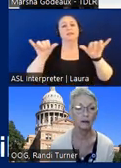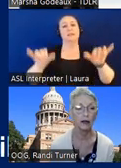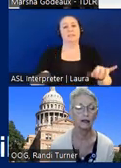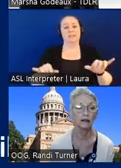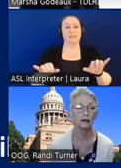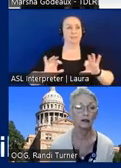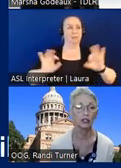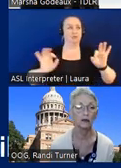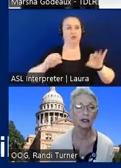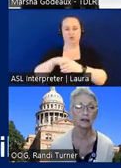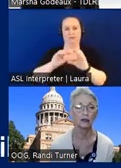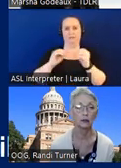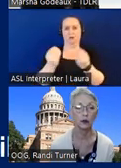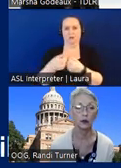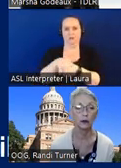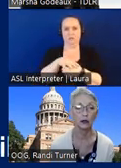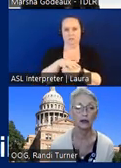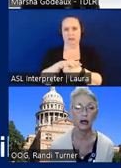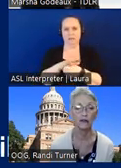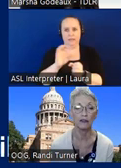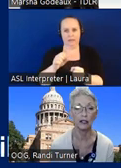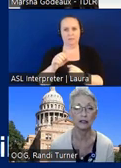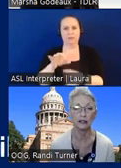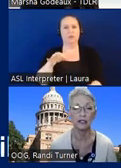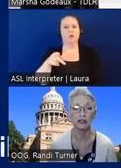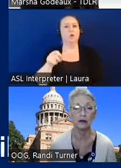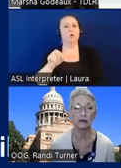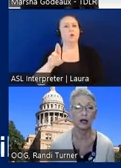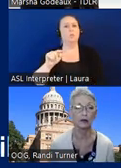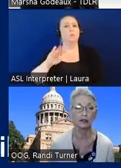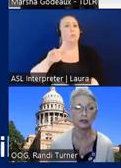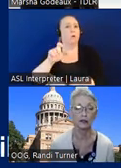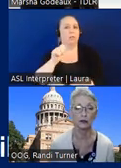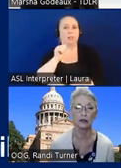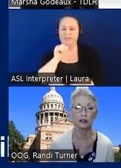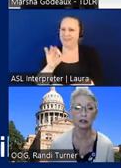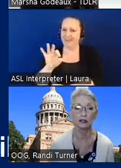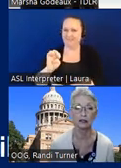space which can be considered portable and not fixed need to comply with accessible clearances